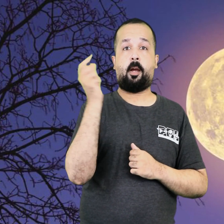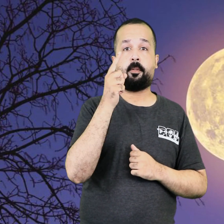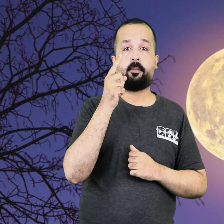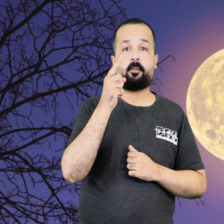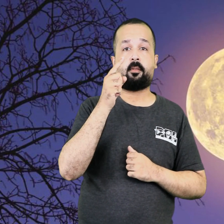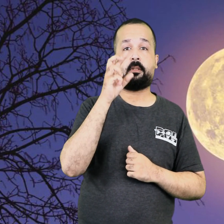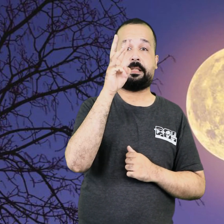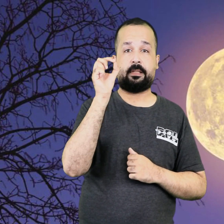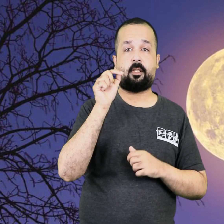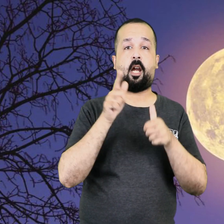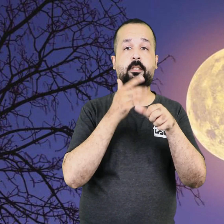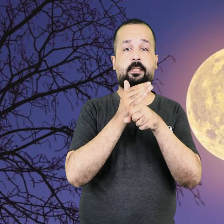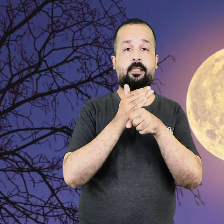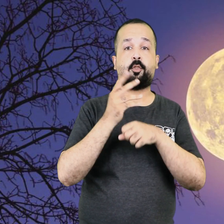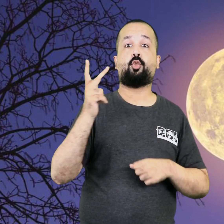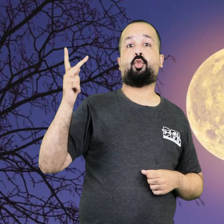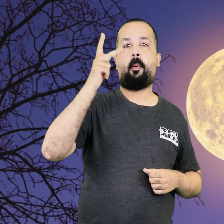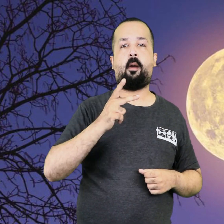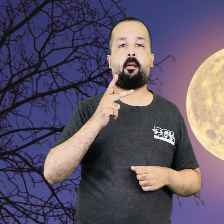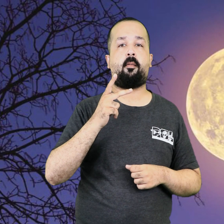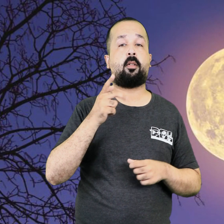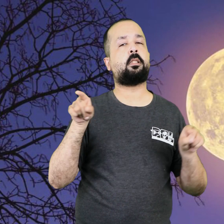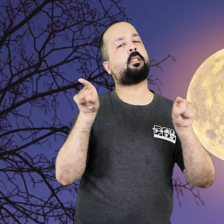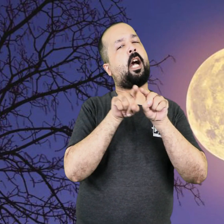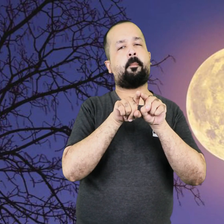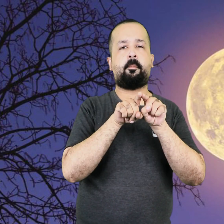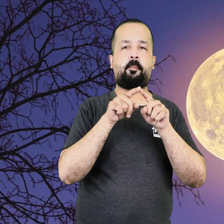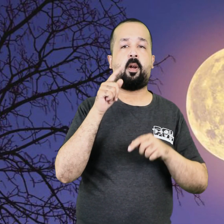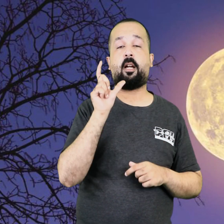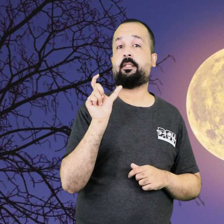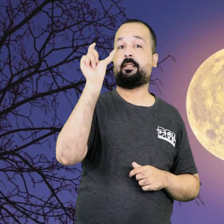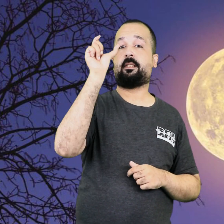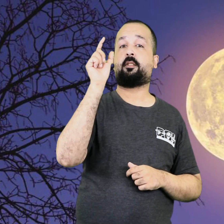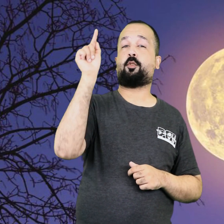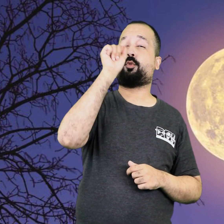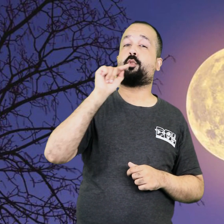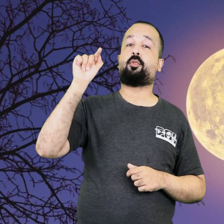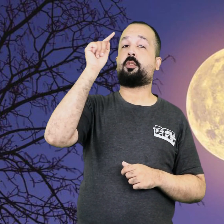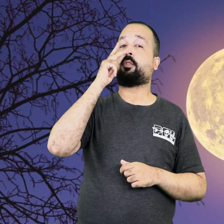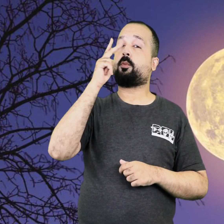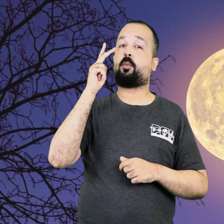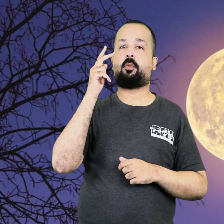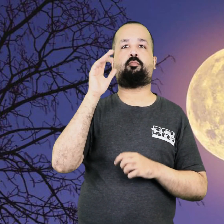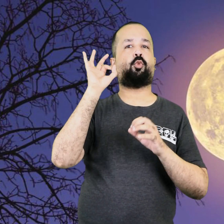This month's supermoon will be seen again on August 30.